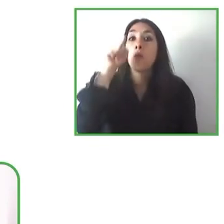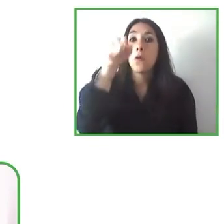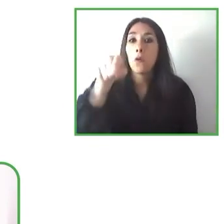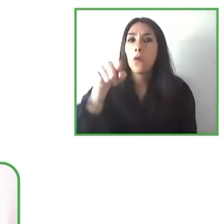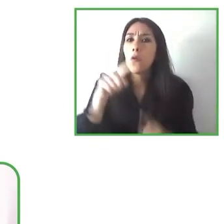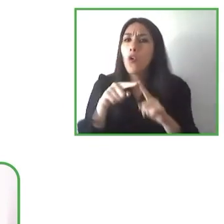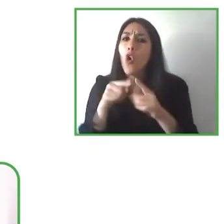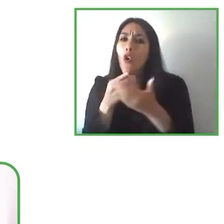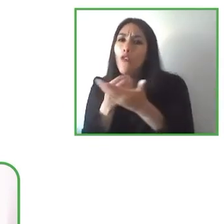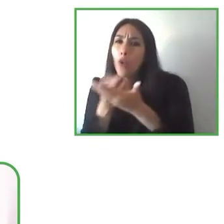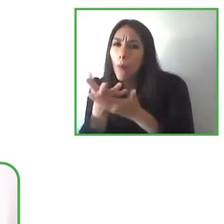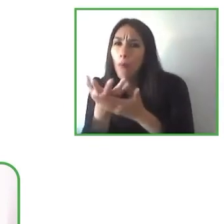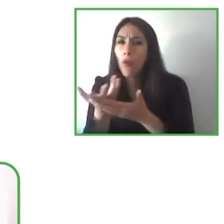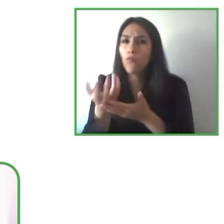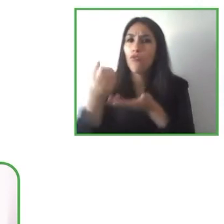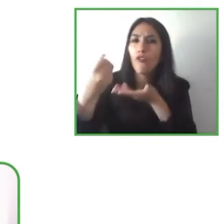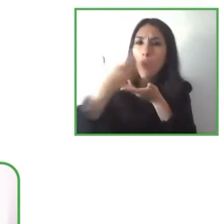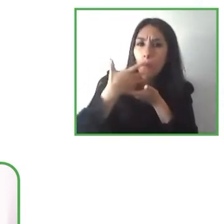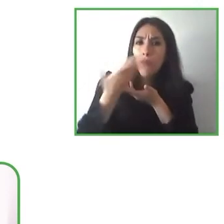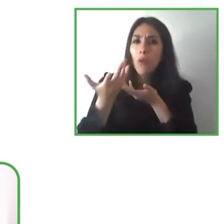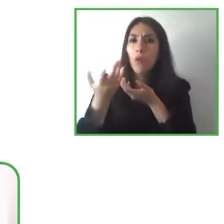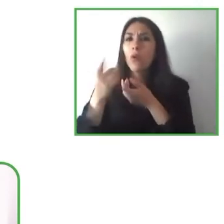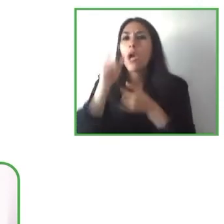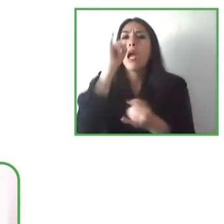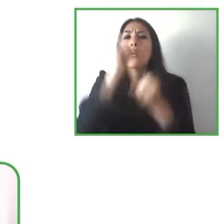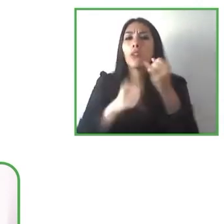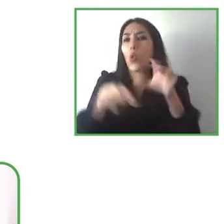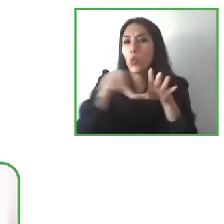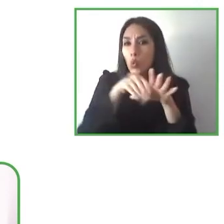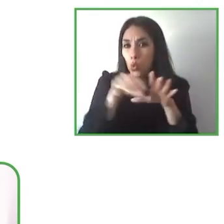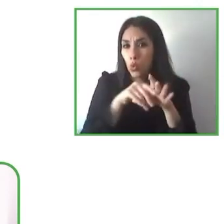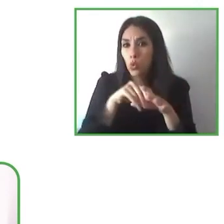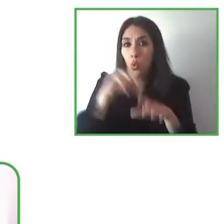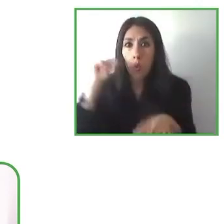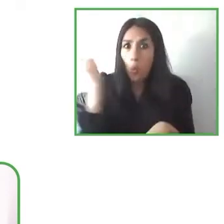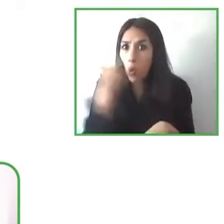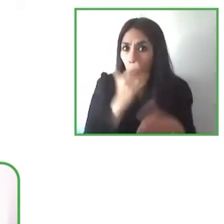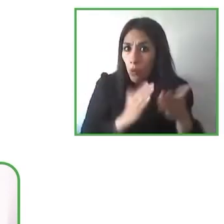not inclusive if they are not totally accessible. For